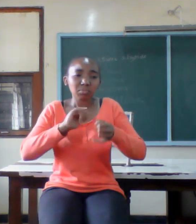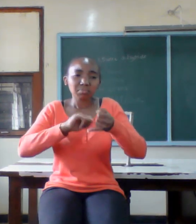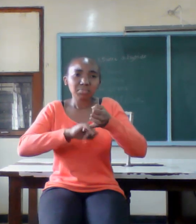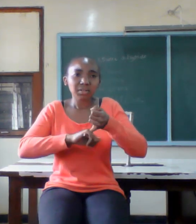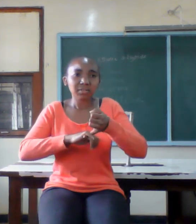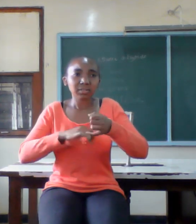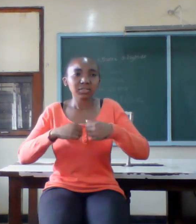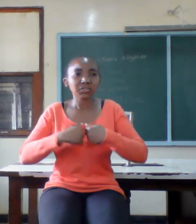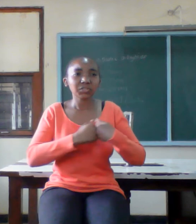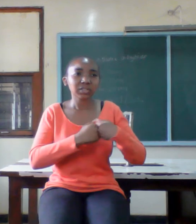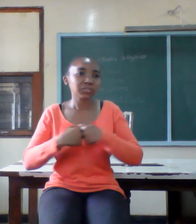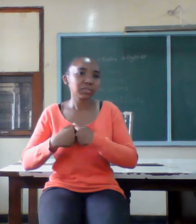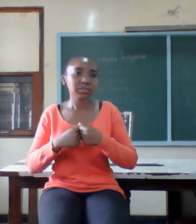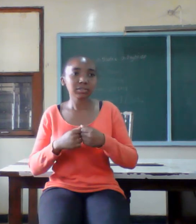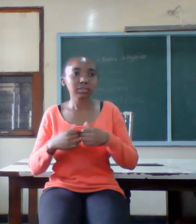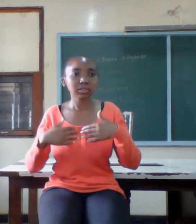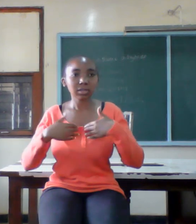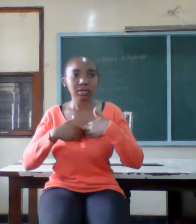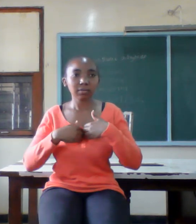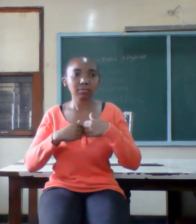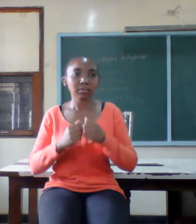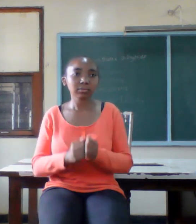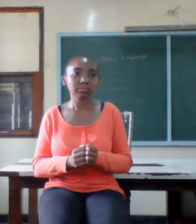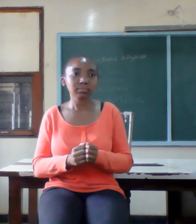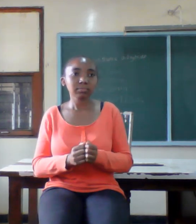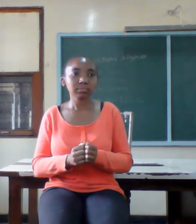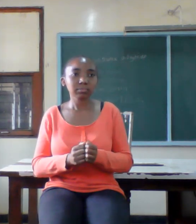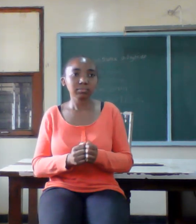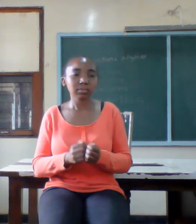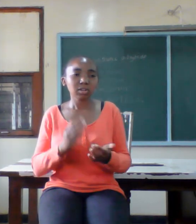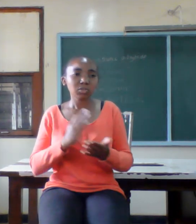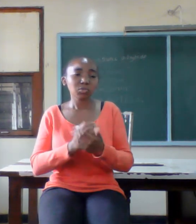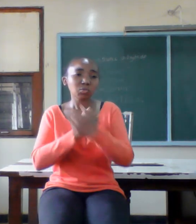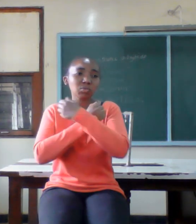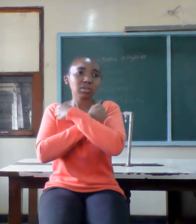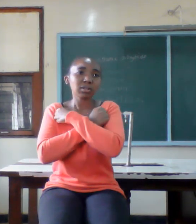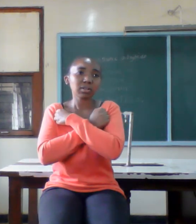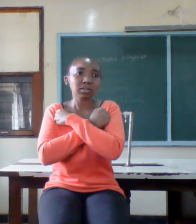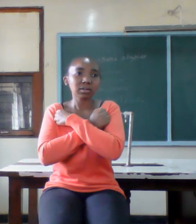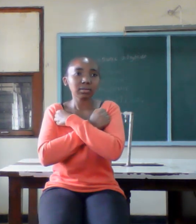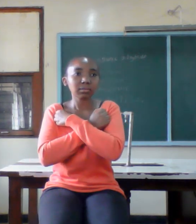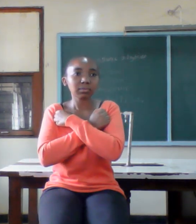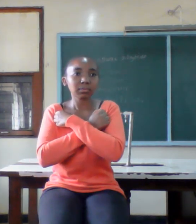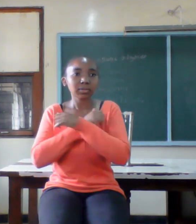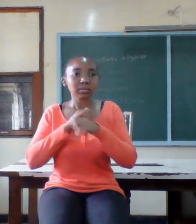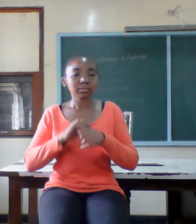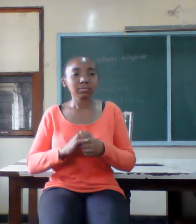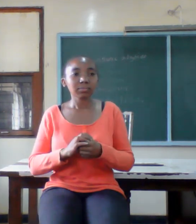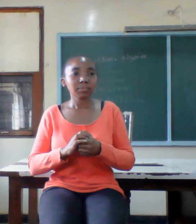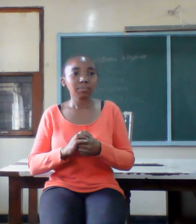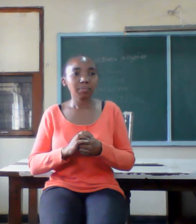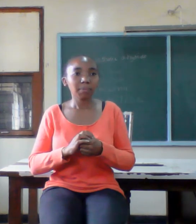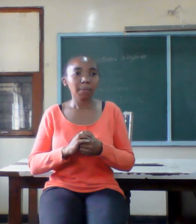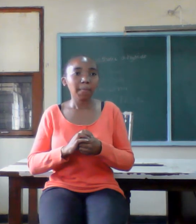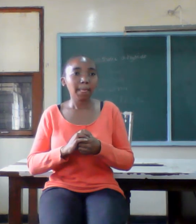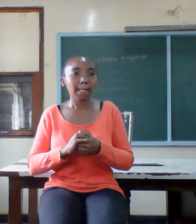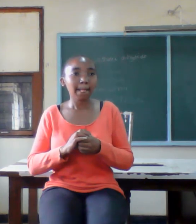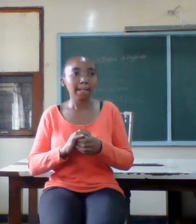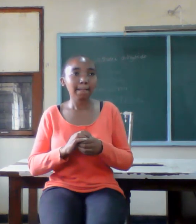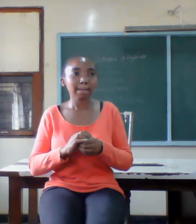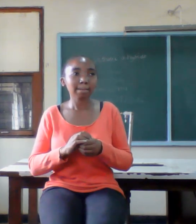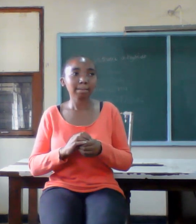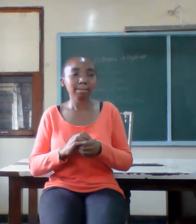own Taste of blazing fire true love grows in times of challenges fight for your marriage make up your